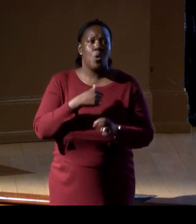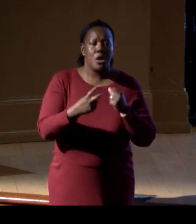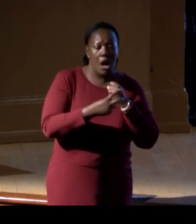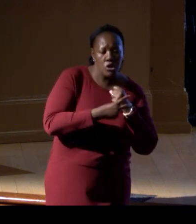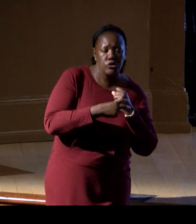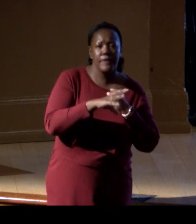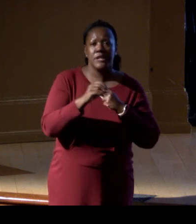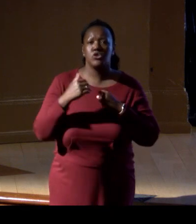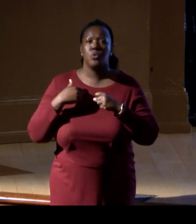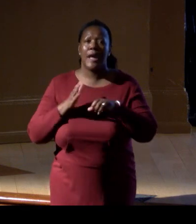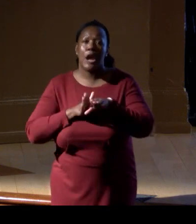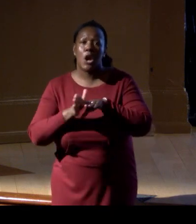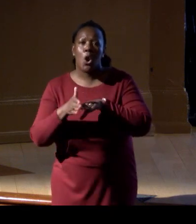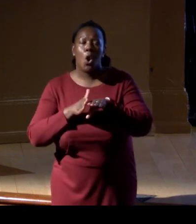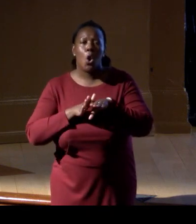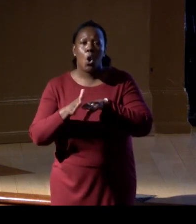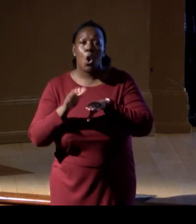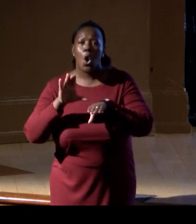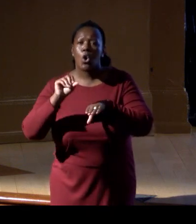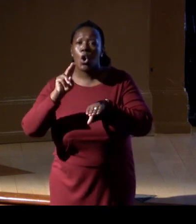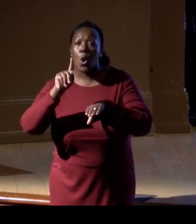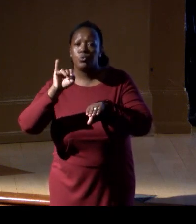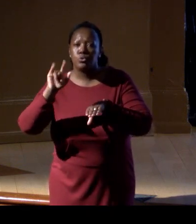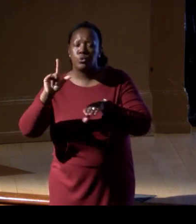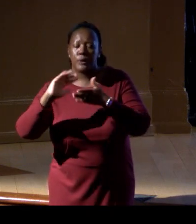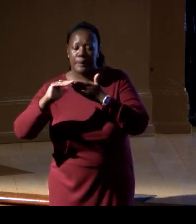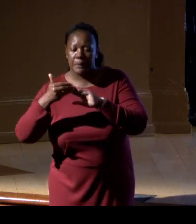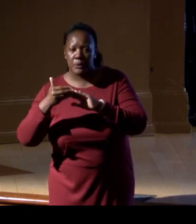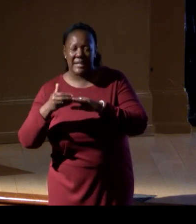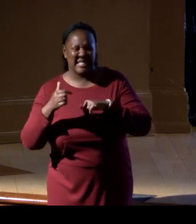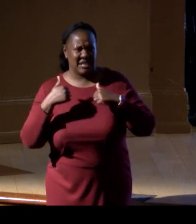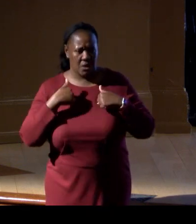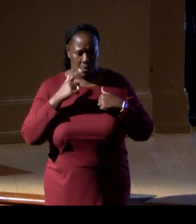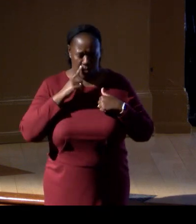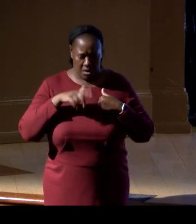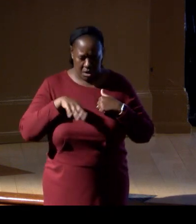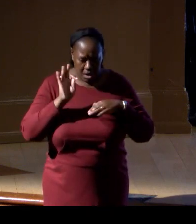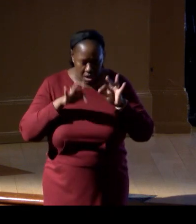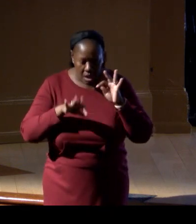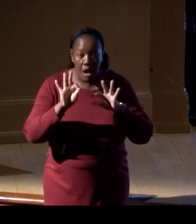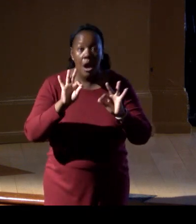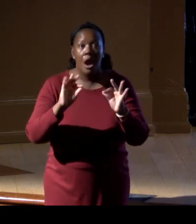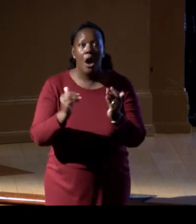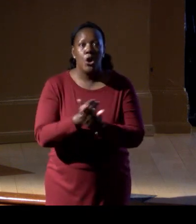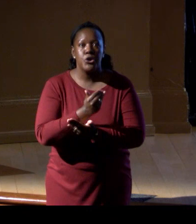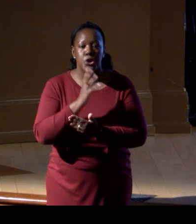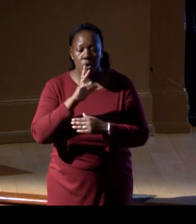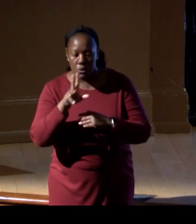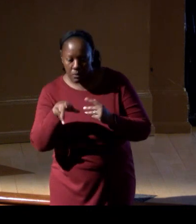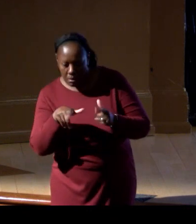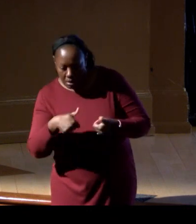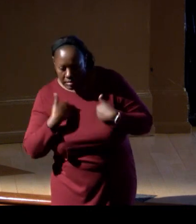Unlocking knowledge that comes from collections will allow a new map of life, encourage participation,